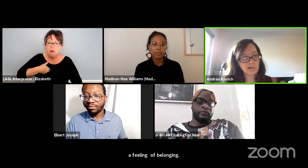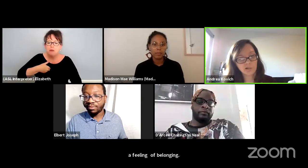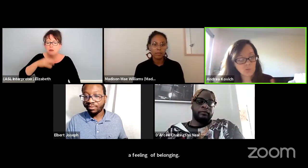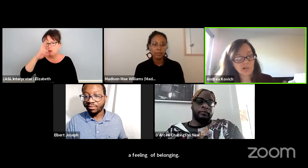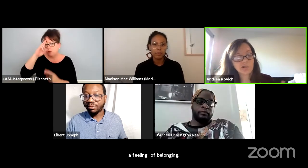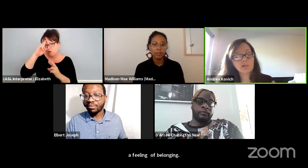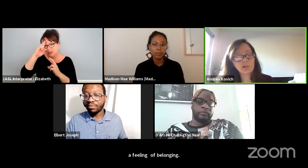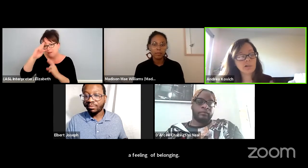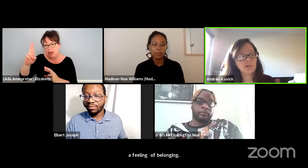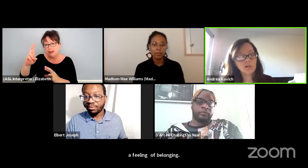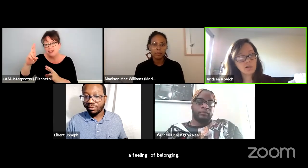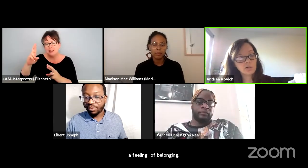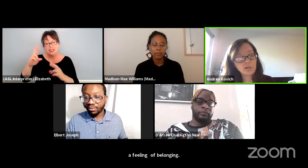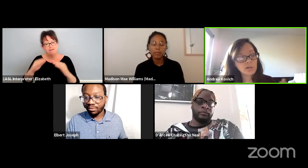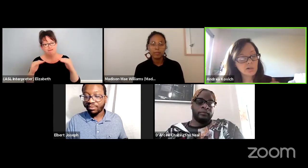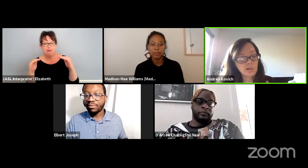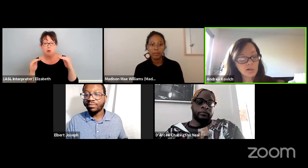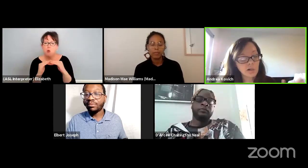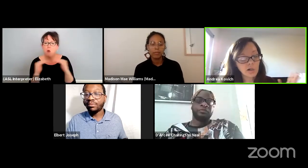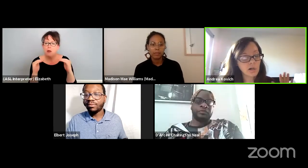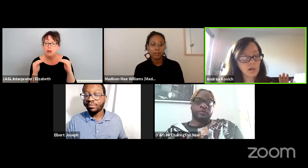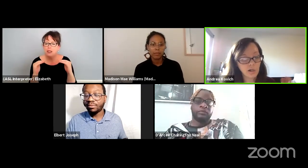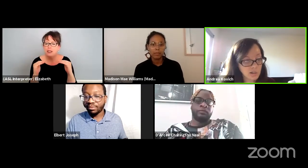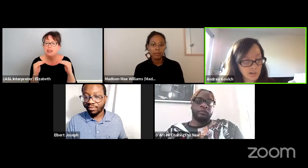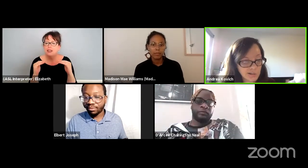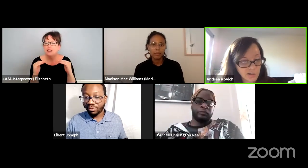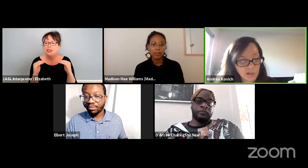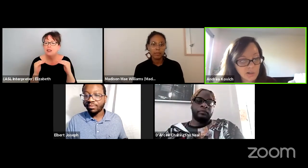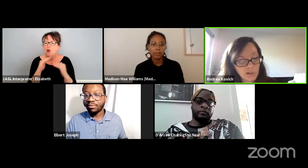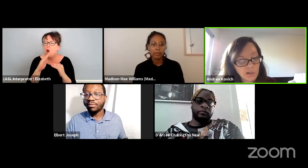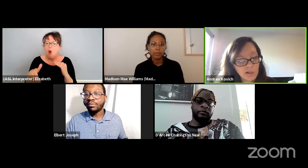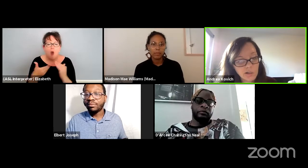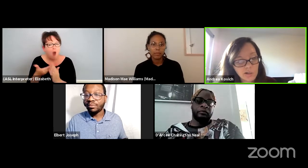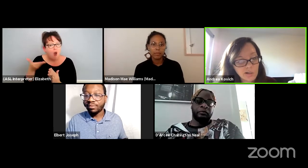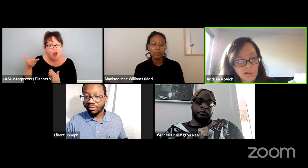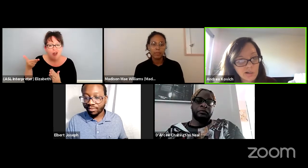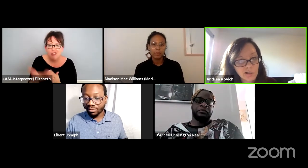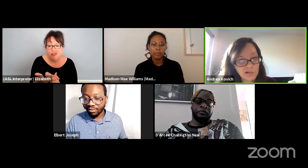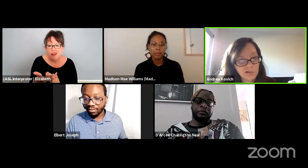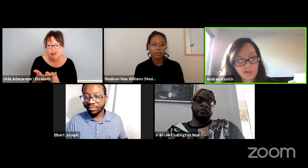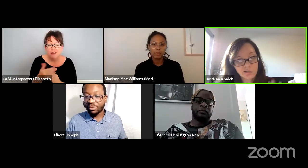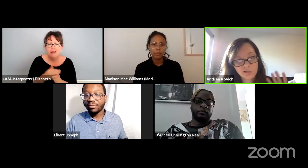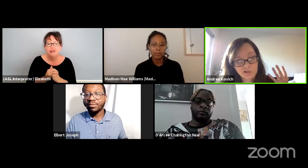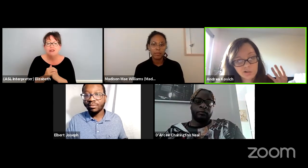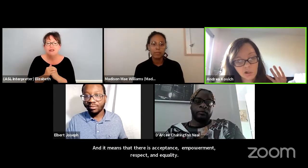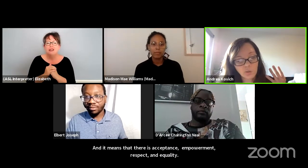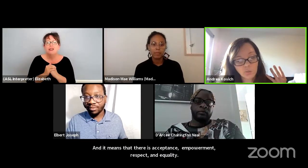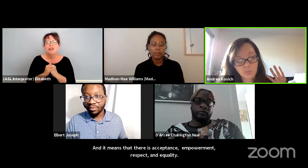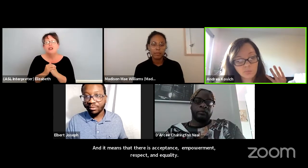and equality. All in there. And so